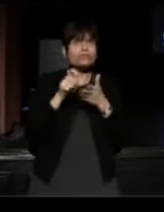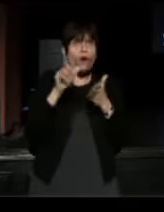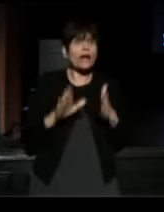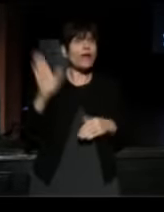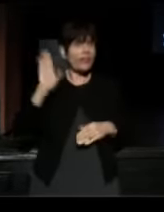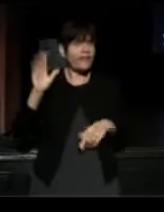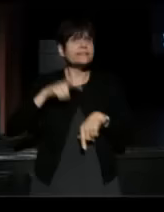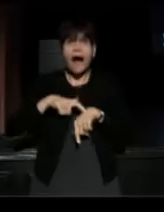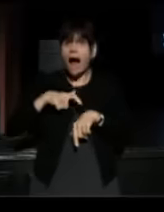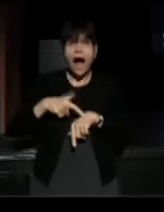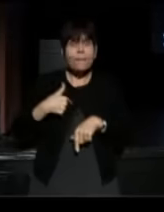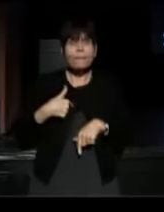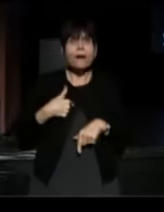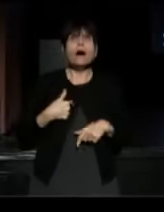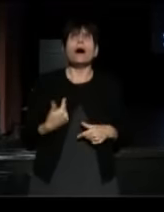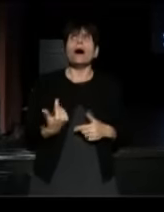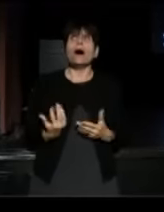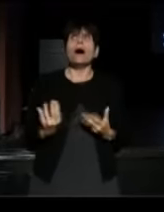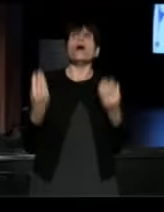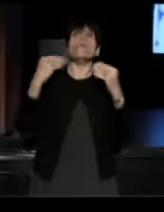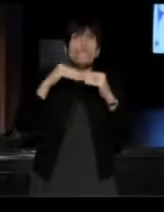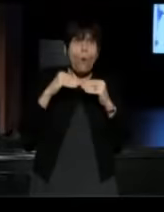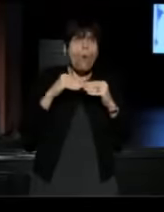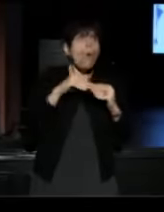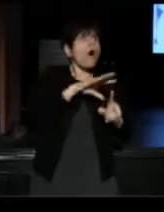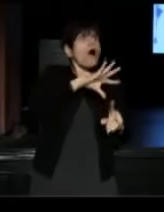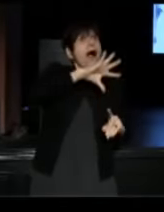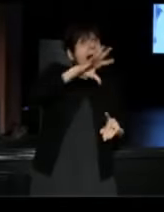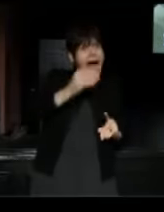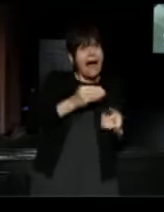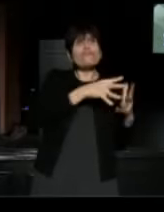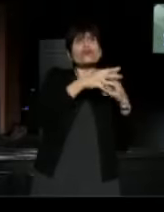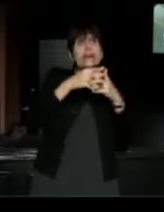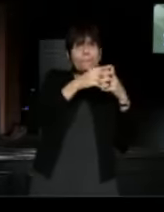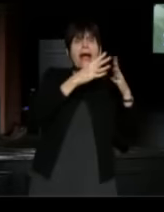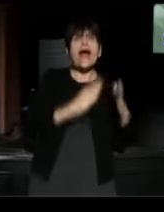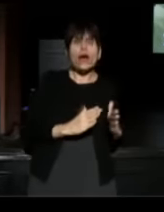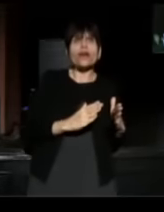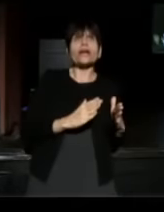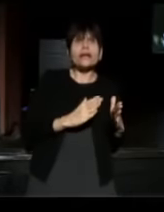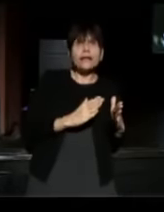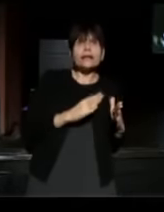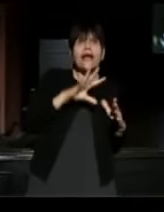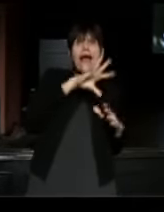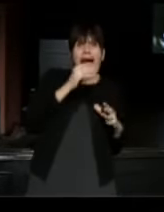(Woodie King, Jr.) I got more African-American plays by African-American men and women